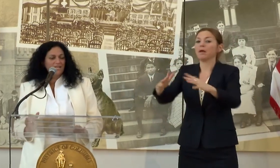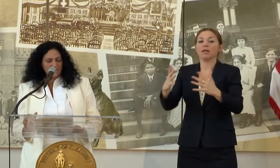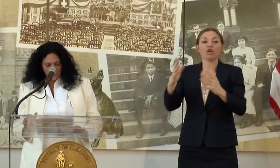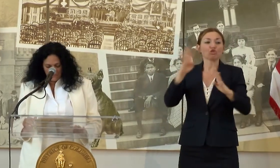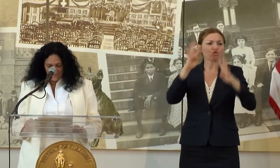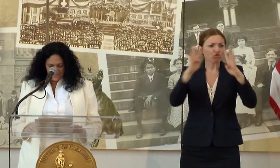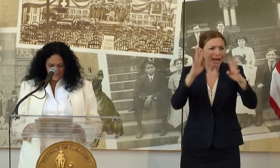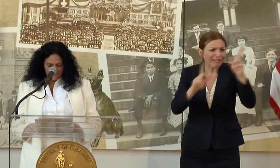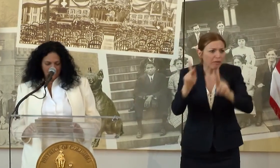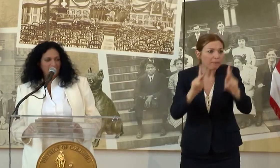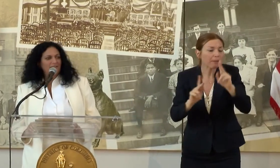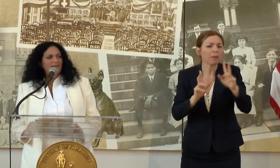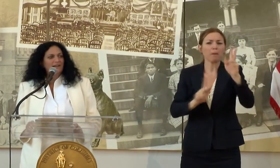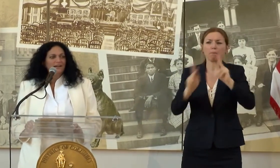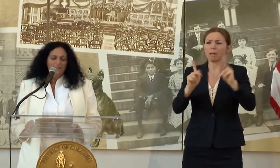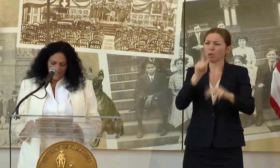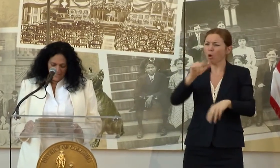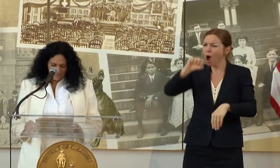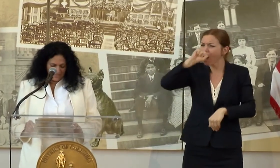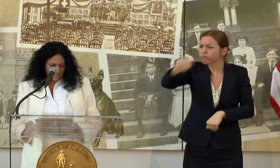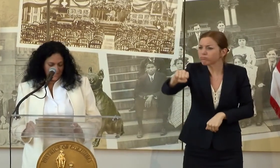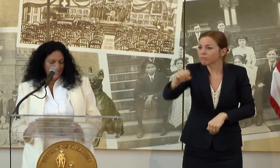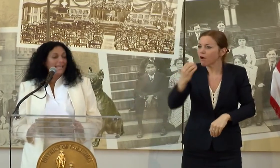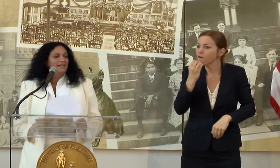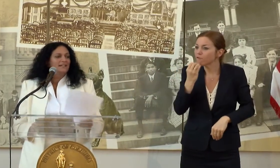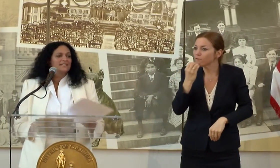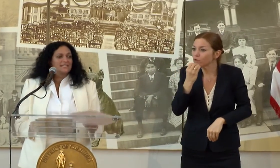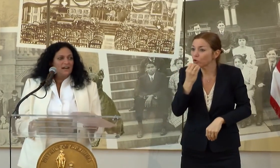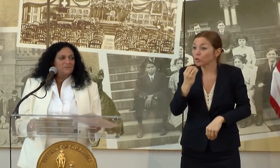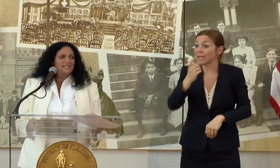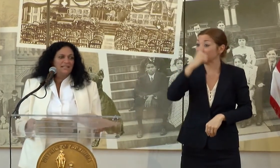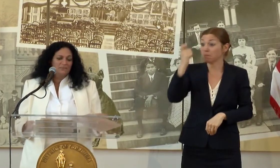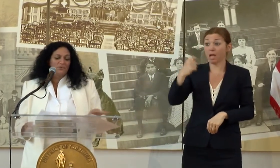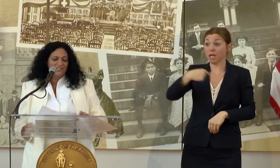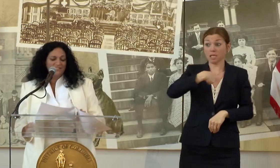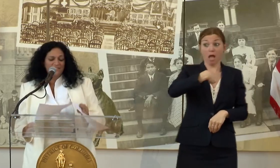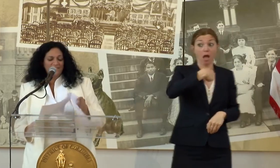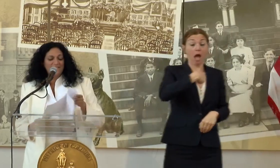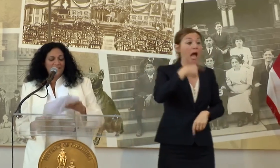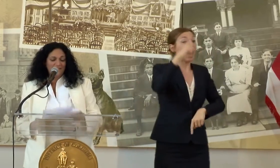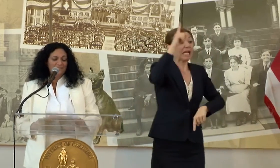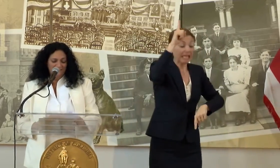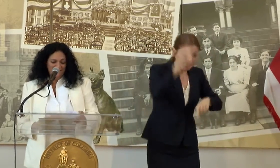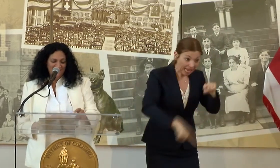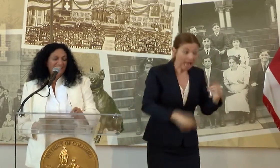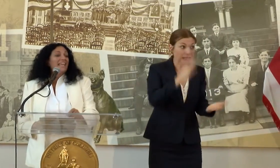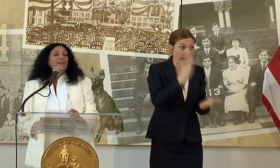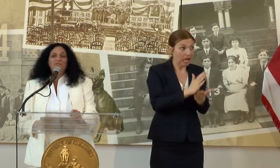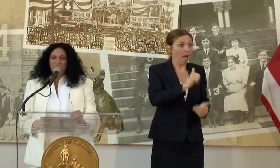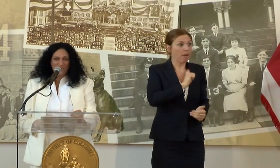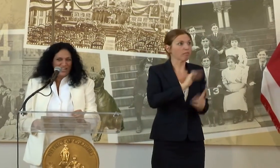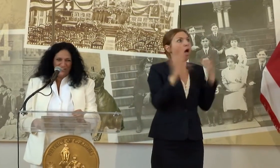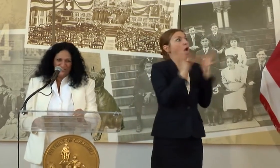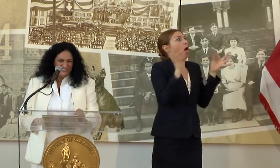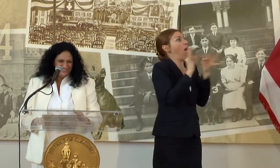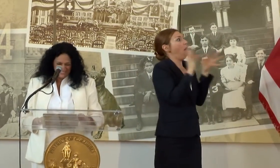THE LAST 12 MONTHS IT IS BECAUSE I CANNOT STOP SINGING THE PRAISES OF THIS CITY. EVERYWHERE I GO.